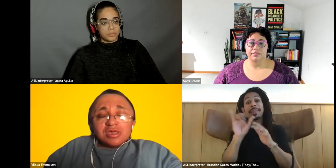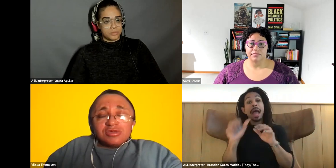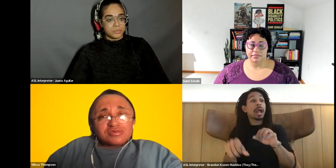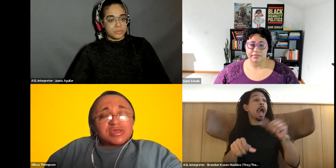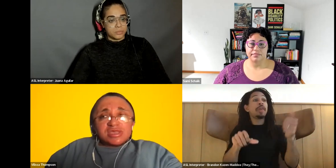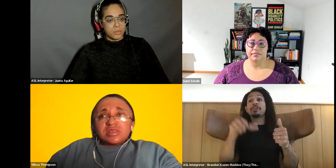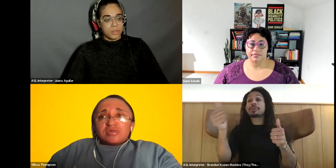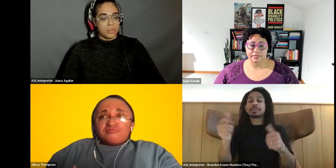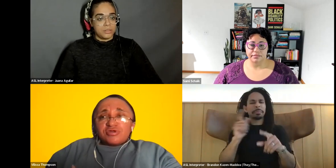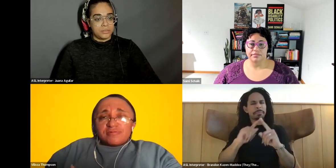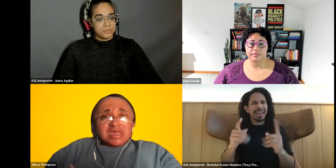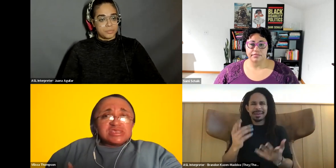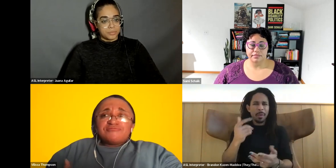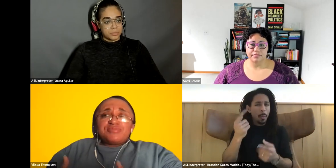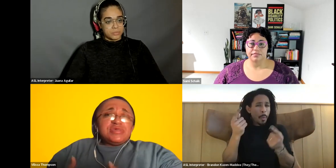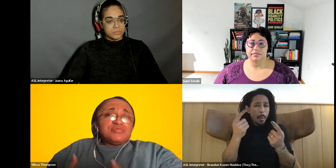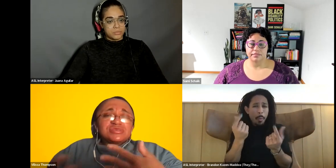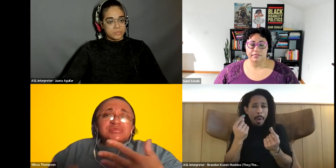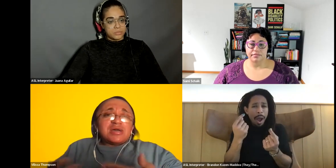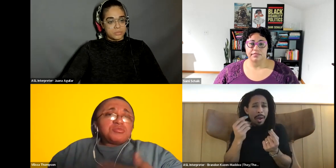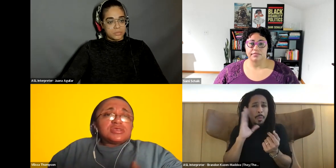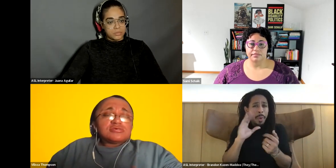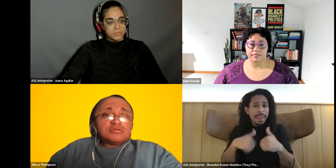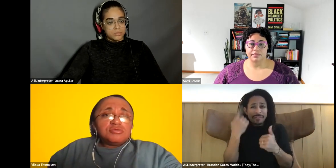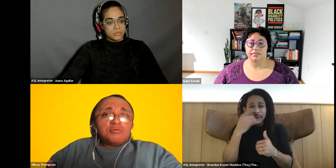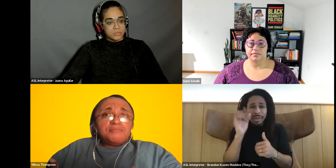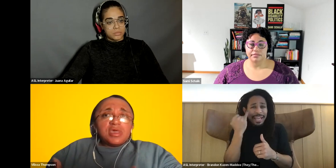Vilissa Thompson: So I think that's a lot of fear of it, and just people just not wanting to